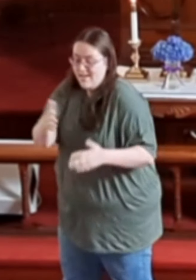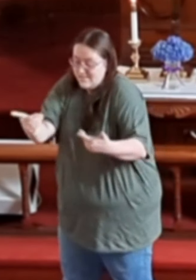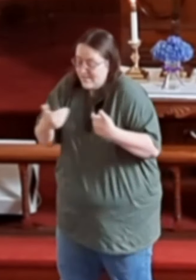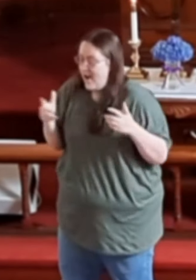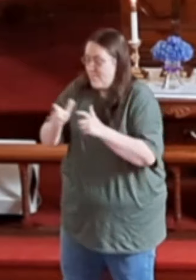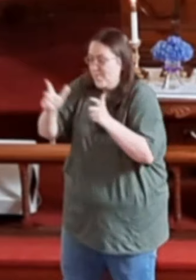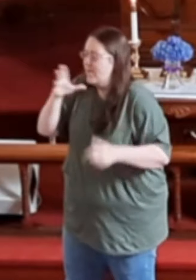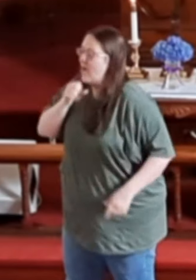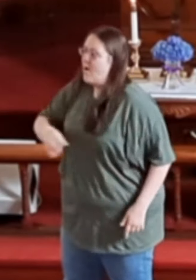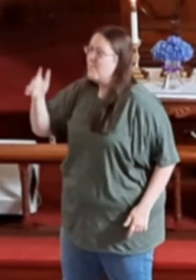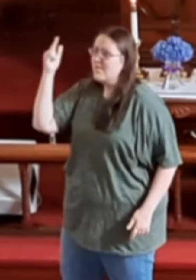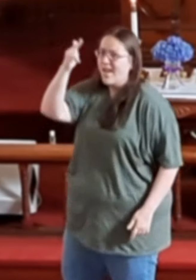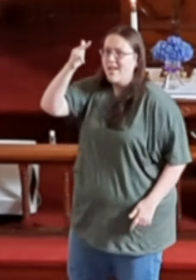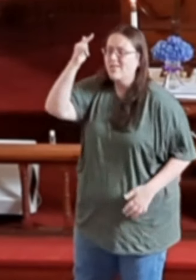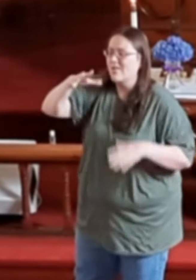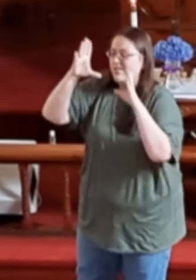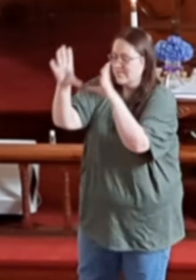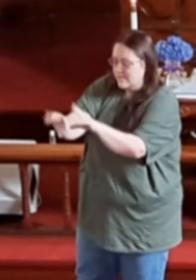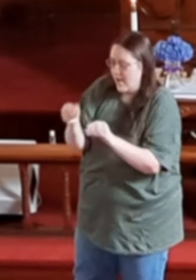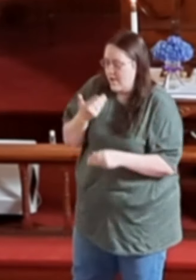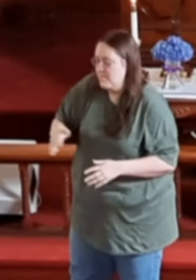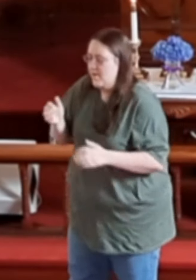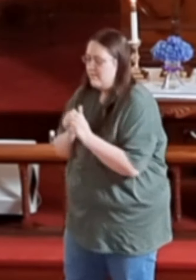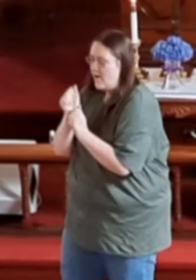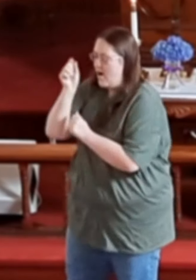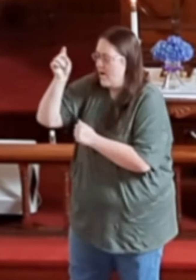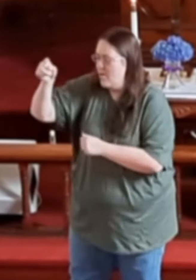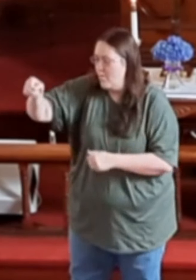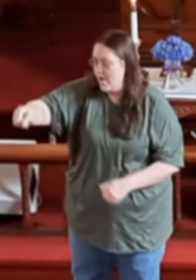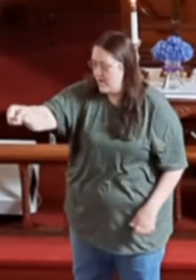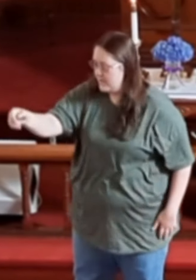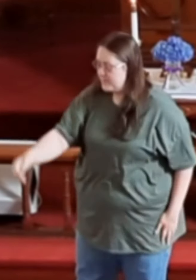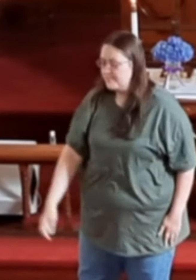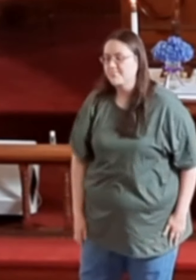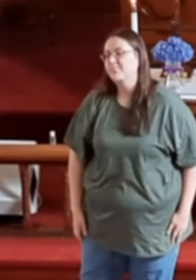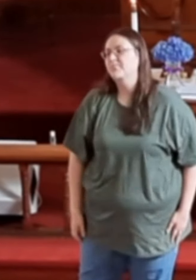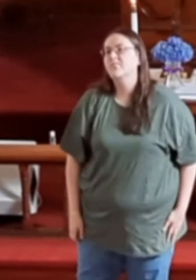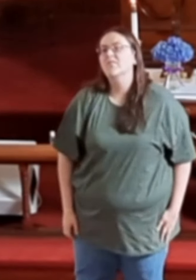He's got a big old plane that's gonna take me far away